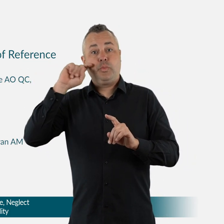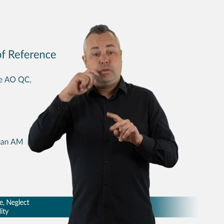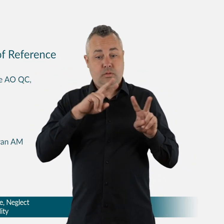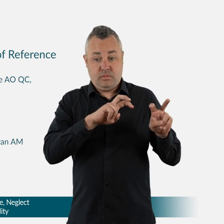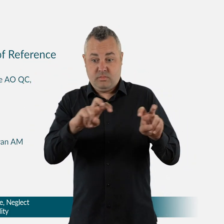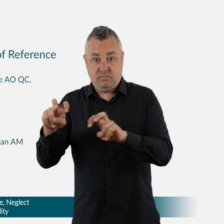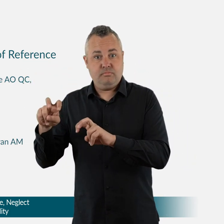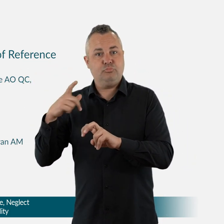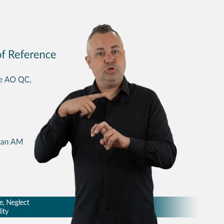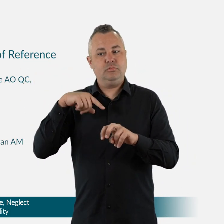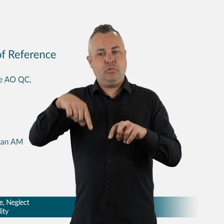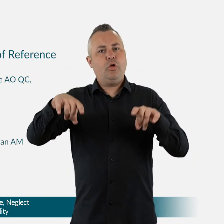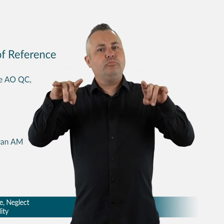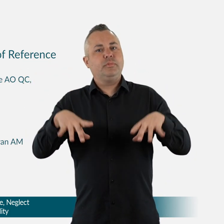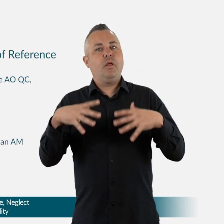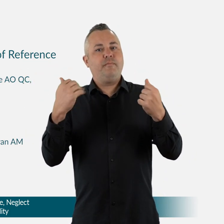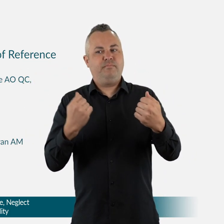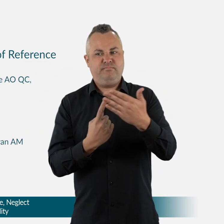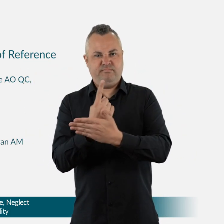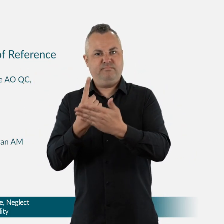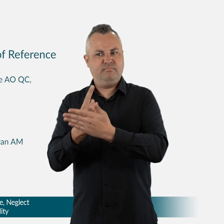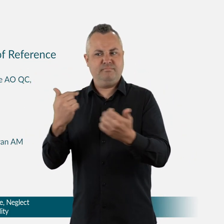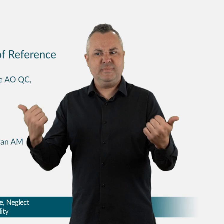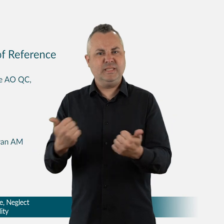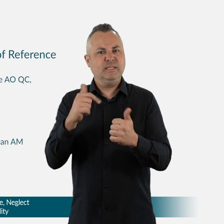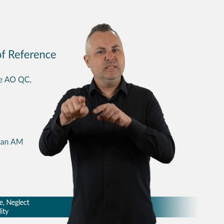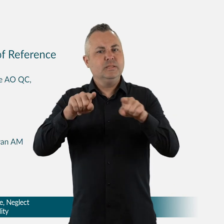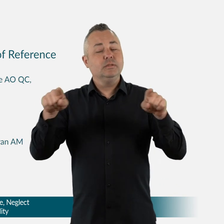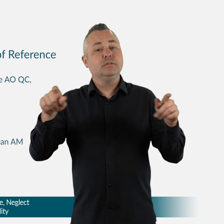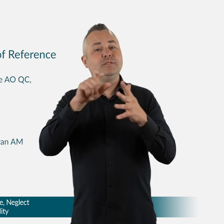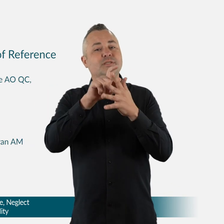Violence,